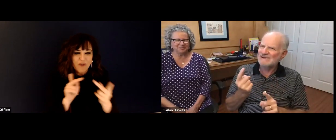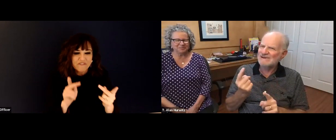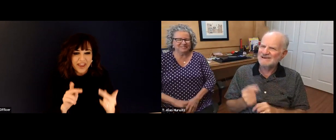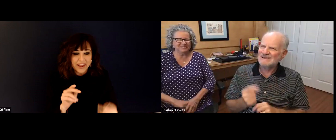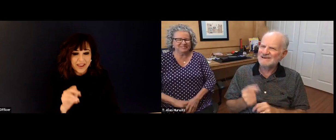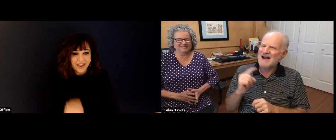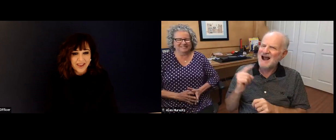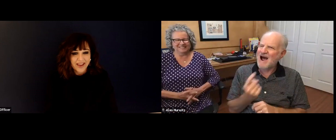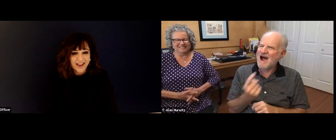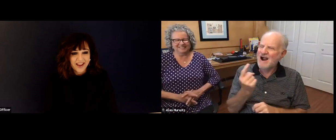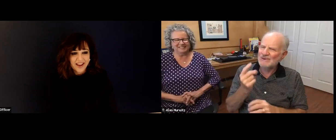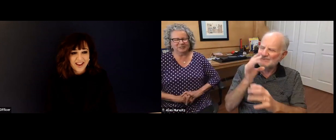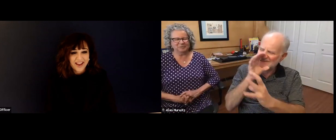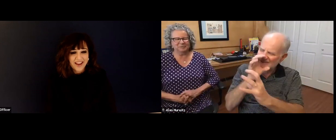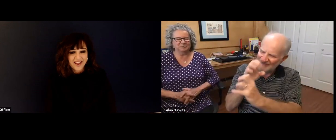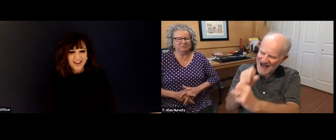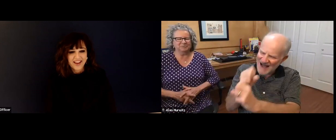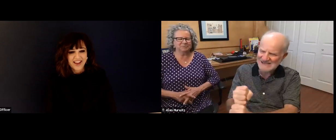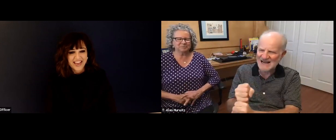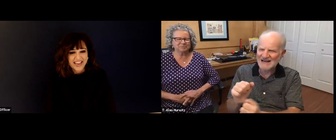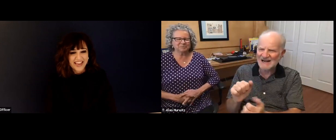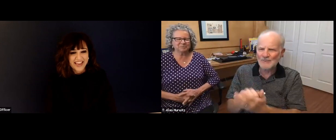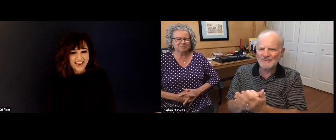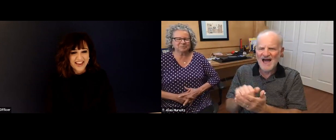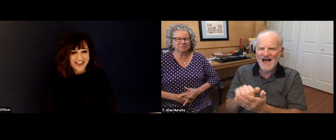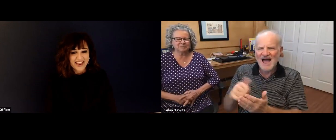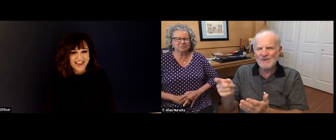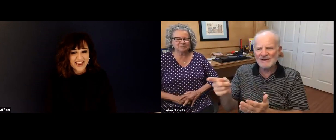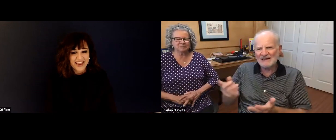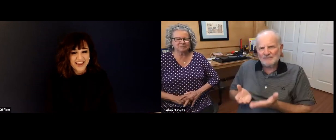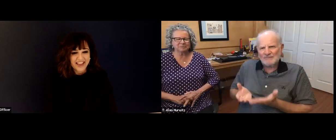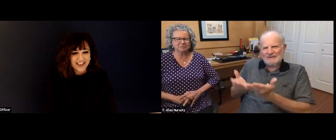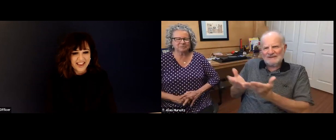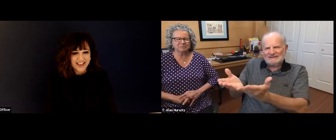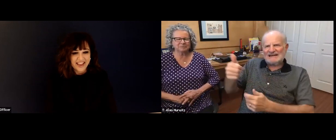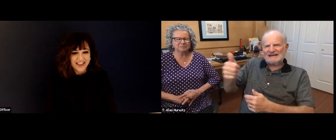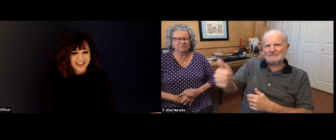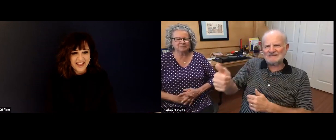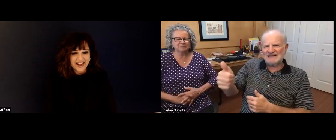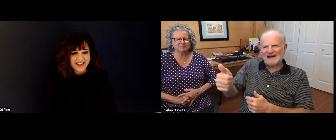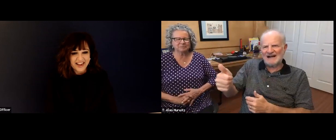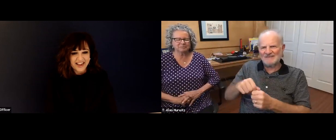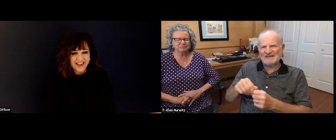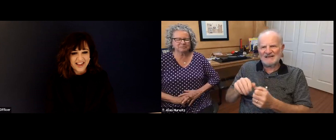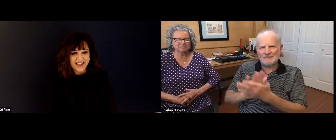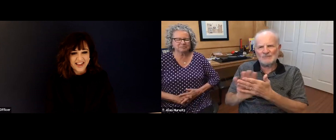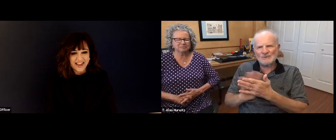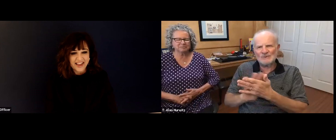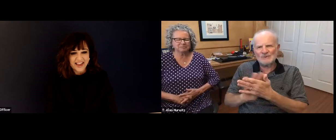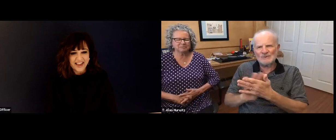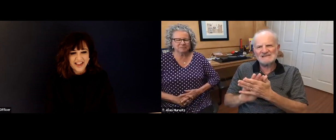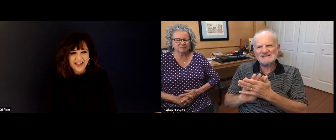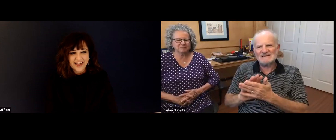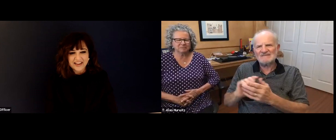I never thought so. Okay, yeah. So long time ago. Yeah, he does. That would be a perfect actor.